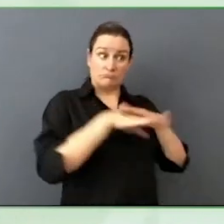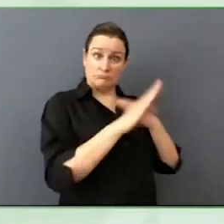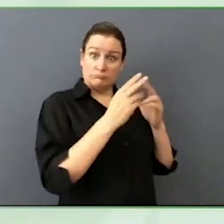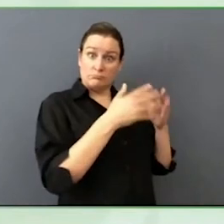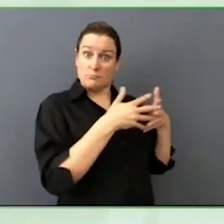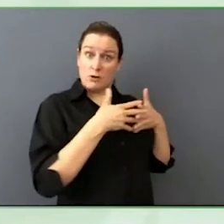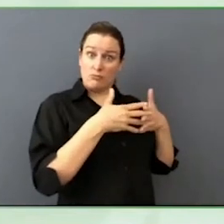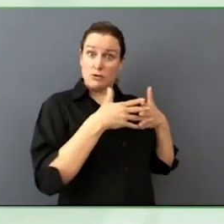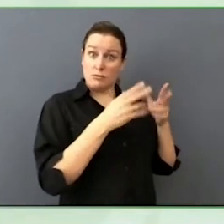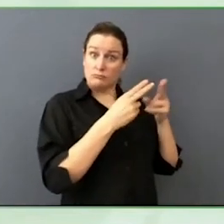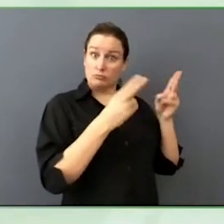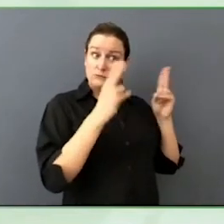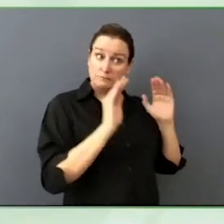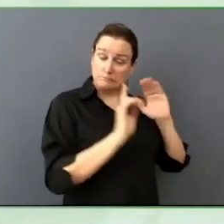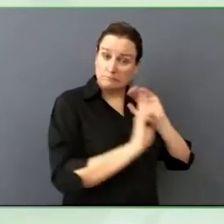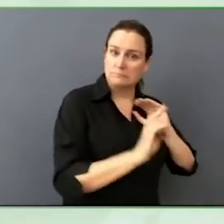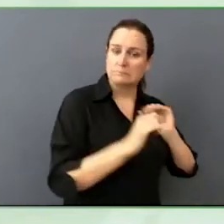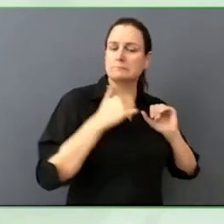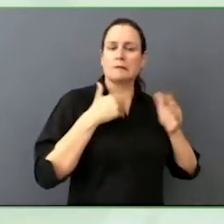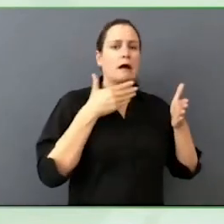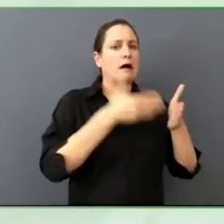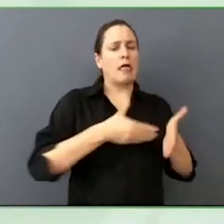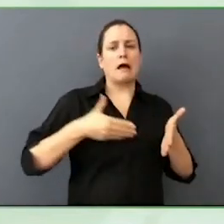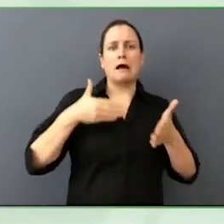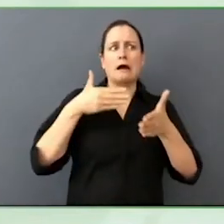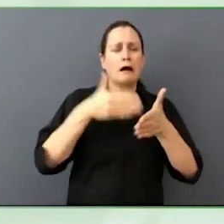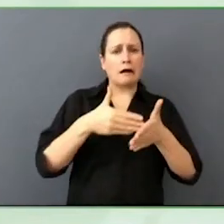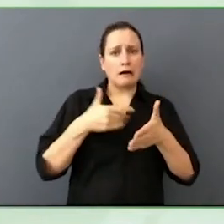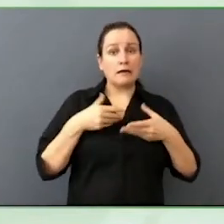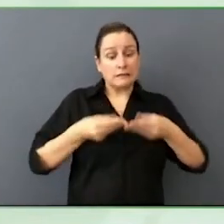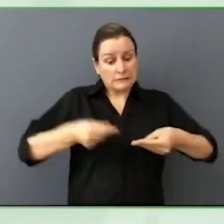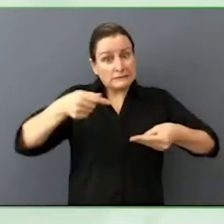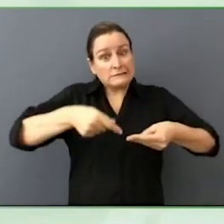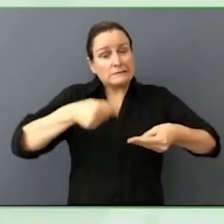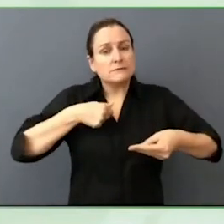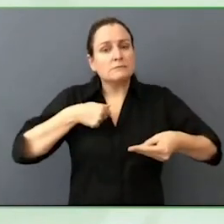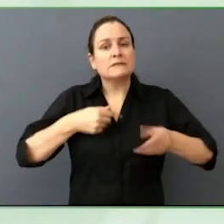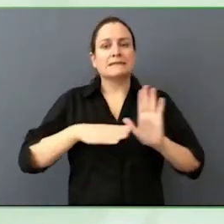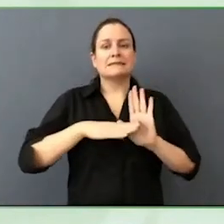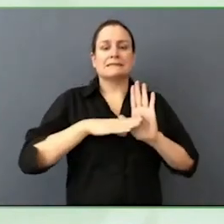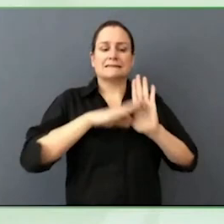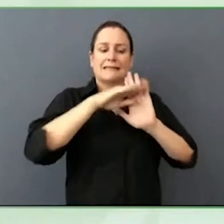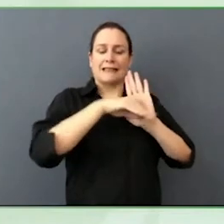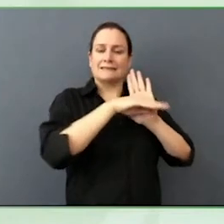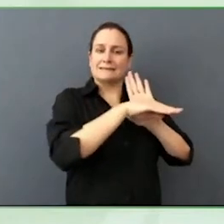they do not have any accessible materials for my statistics and economics class at Duke University.